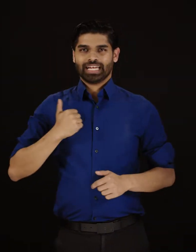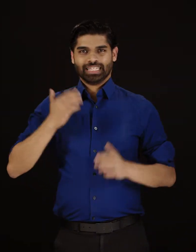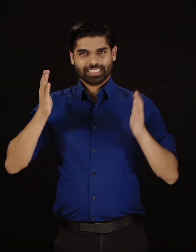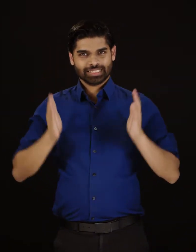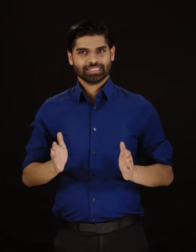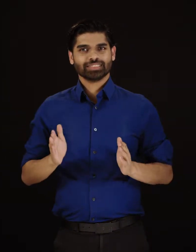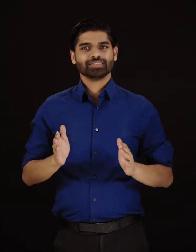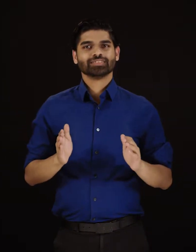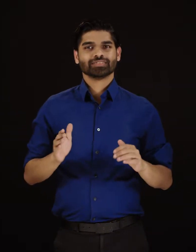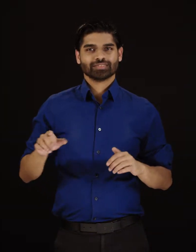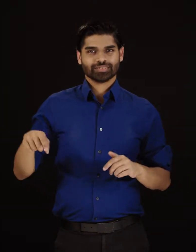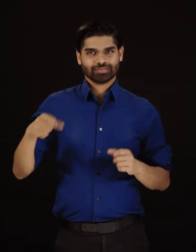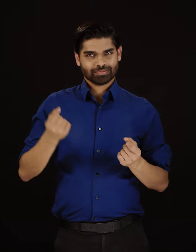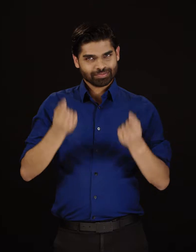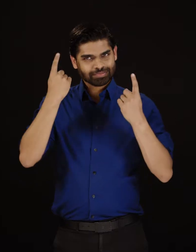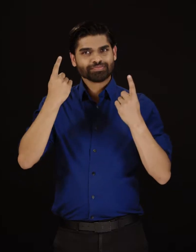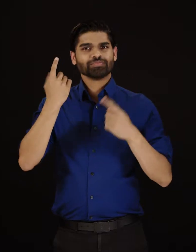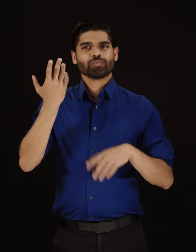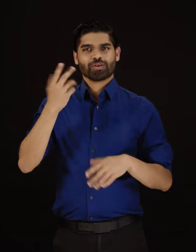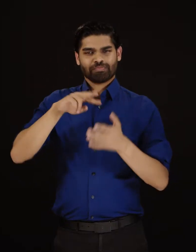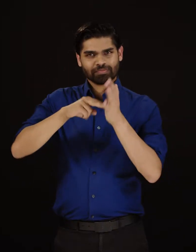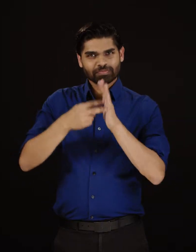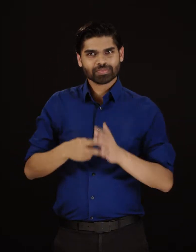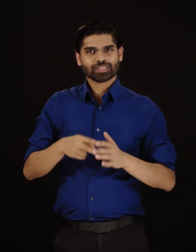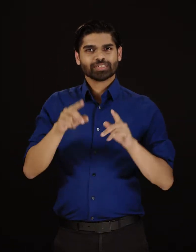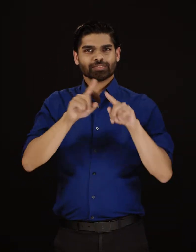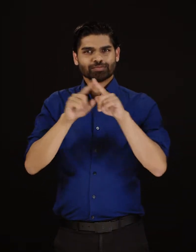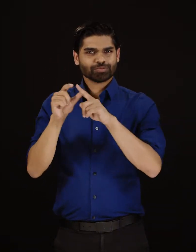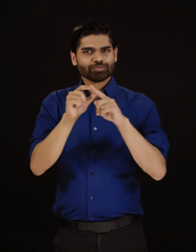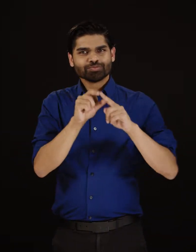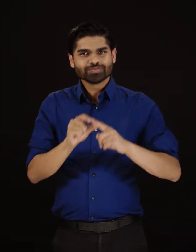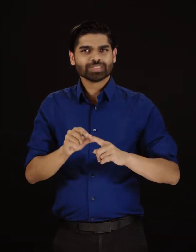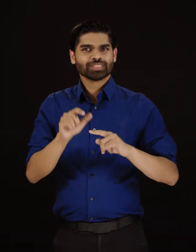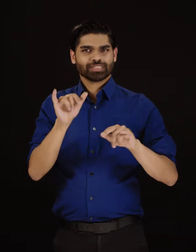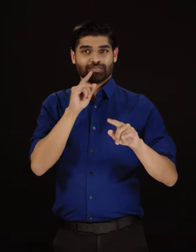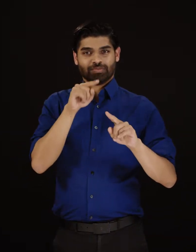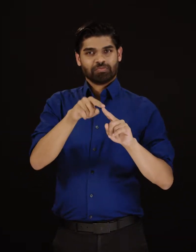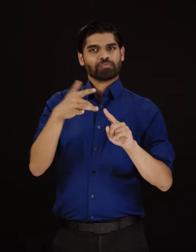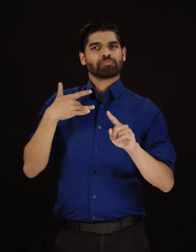This video will cover Features & Services. Features and Services may be